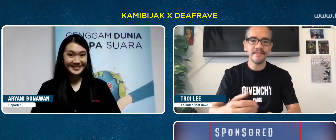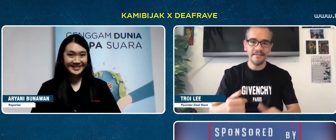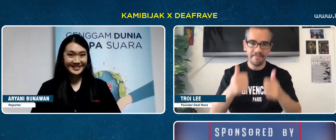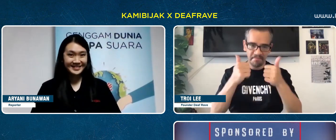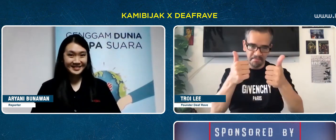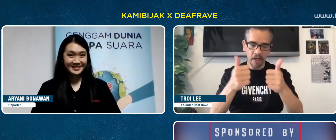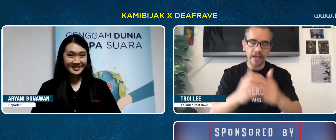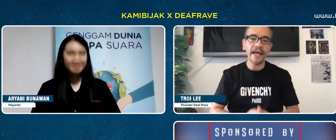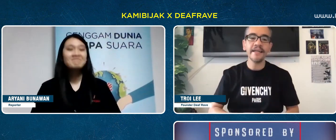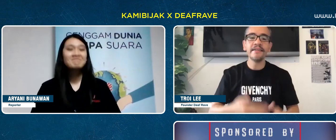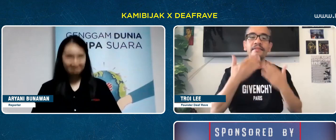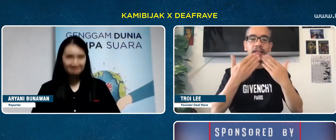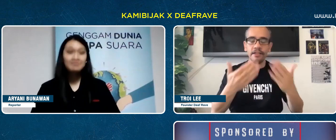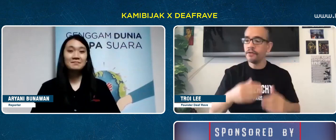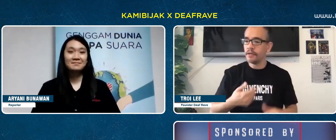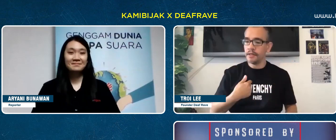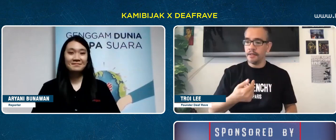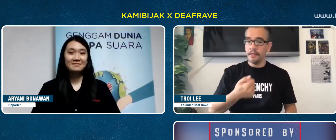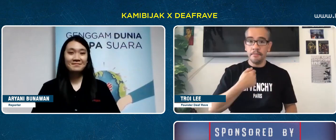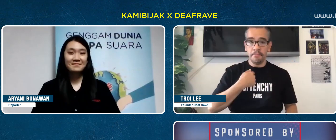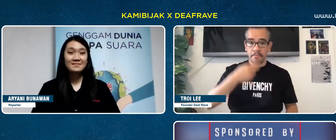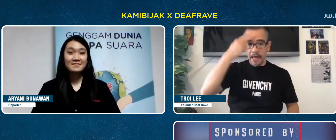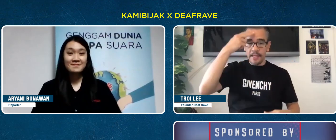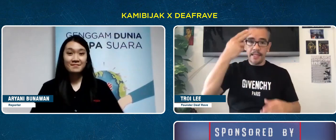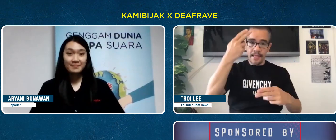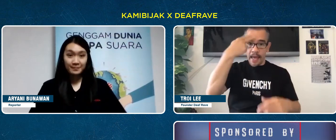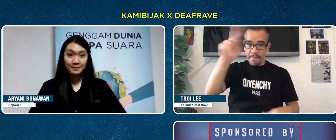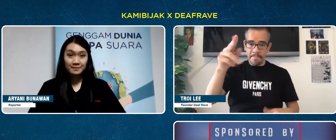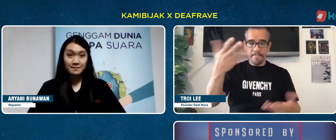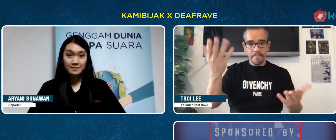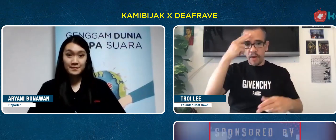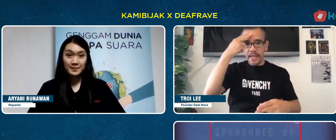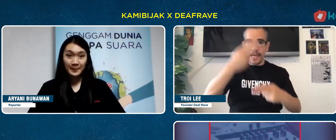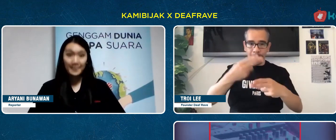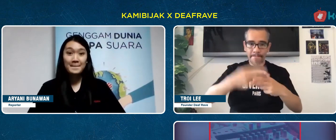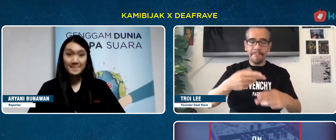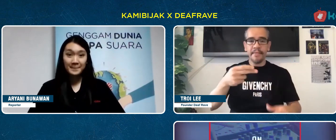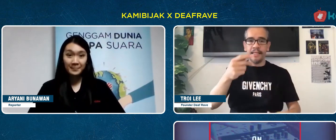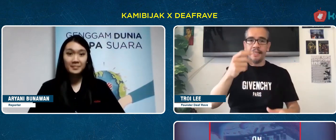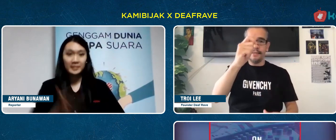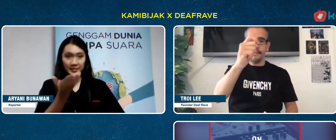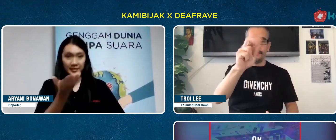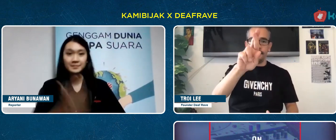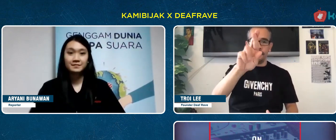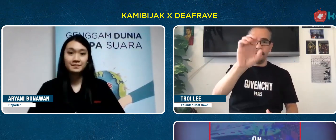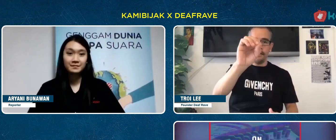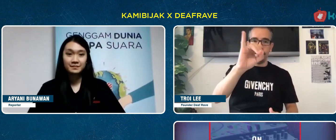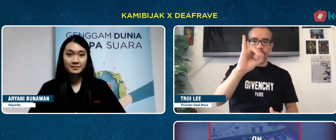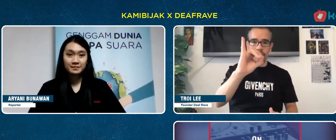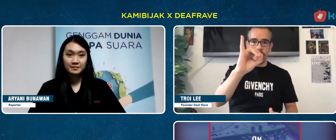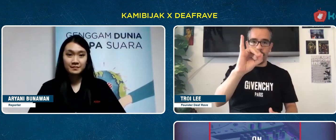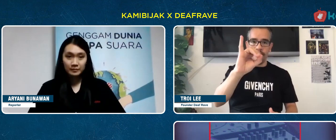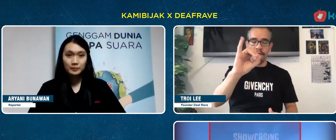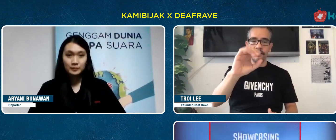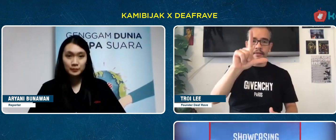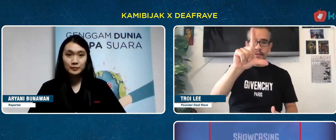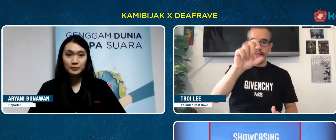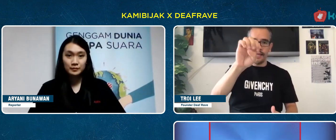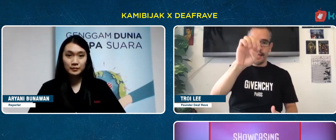Okay, thanks. My name is Troi Lee.